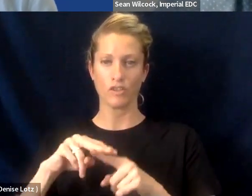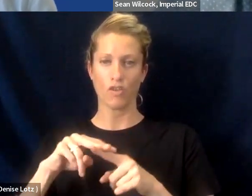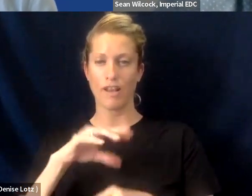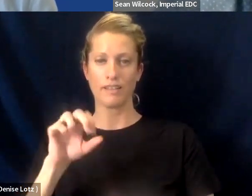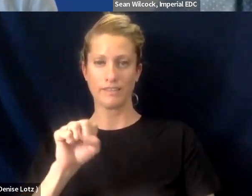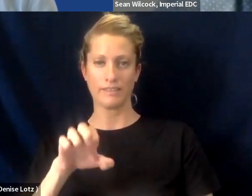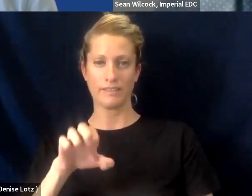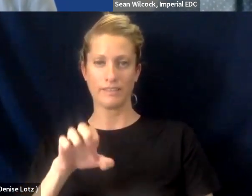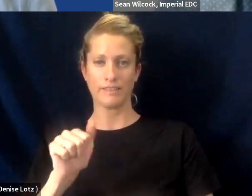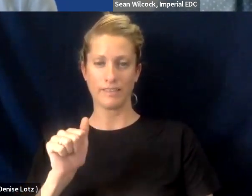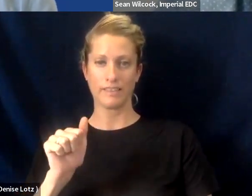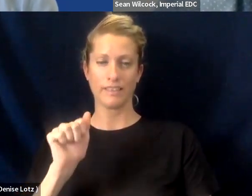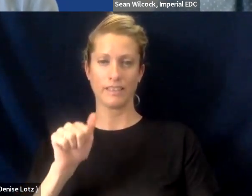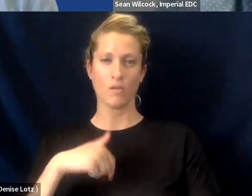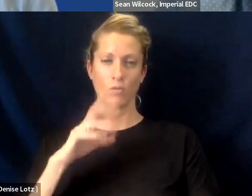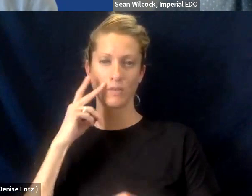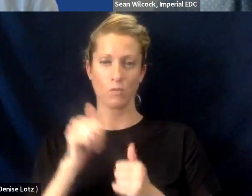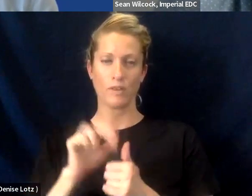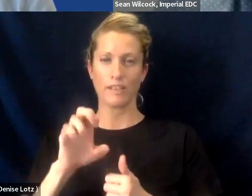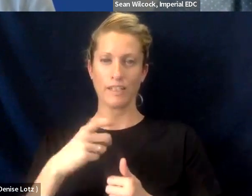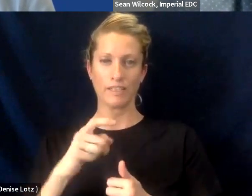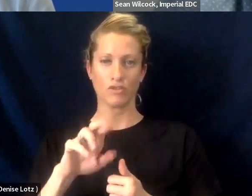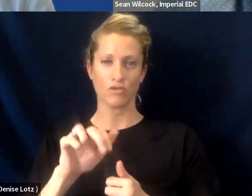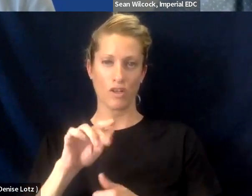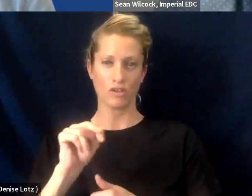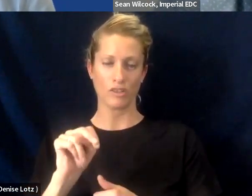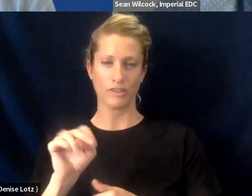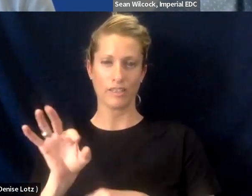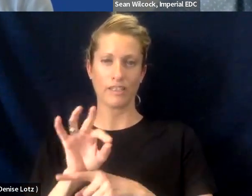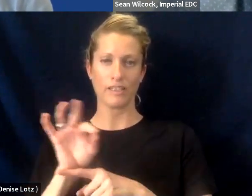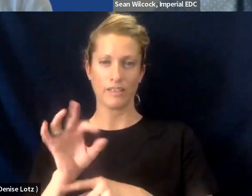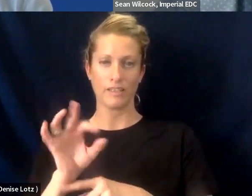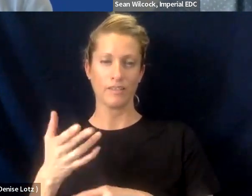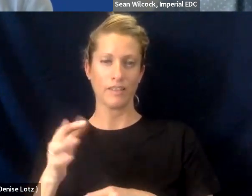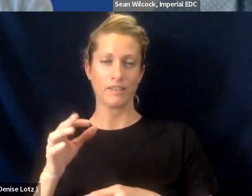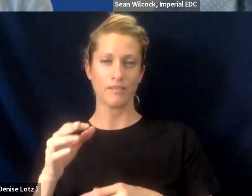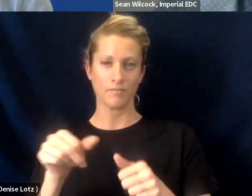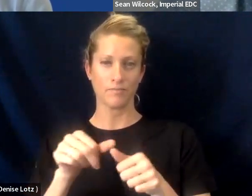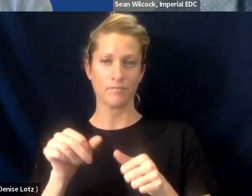be adopting lithium extraction activities. Today they're suffering with connection speeds.